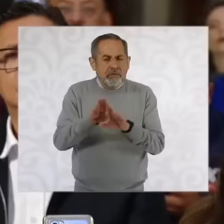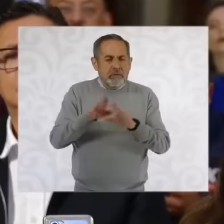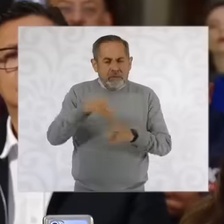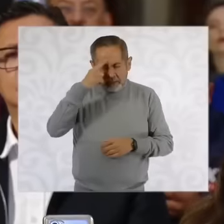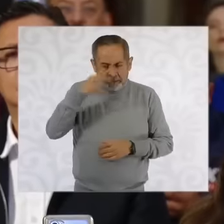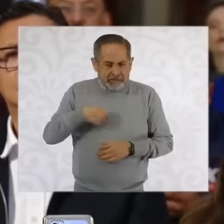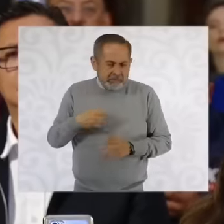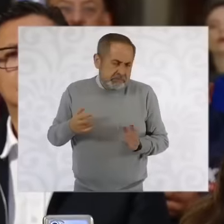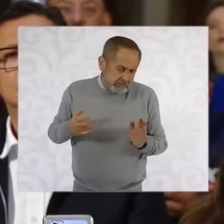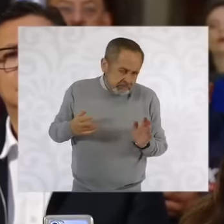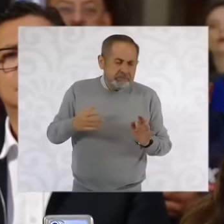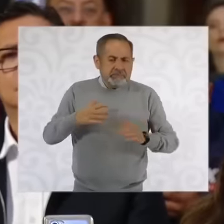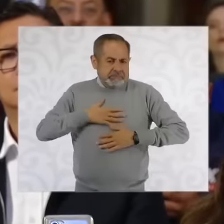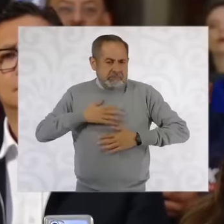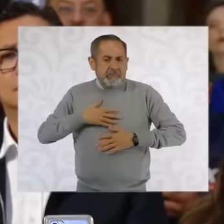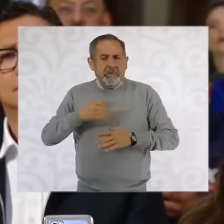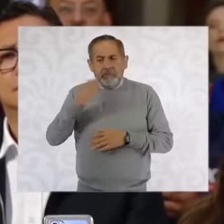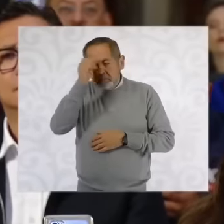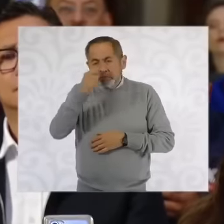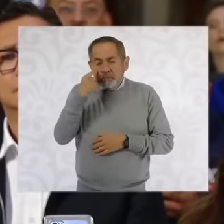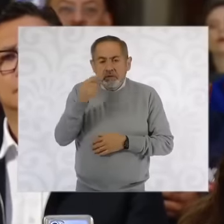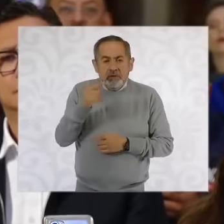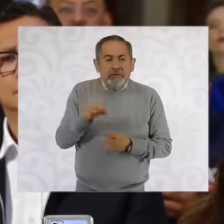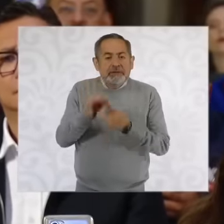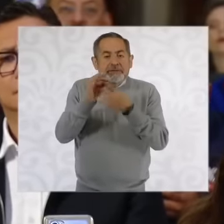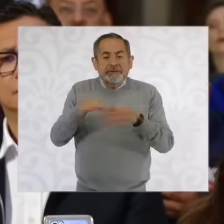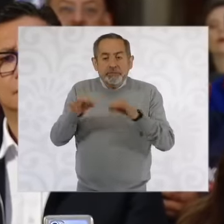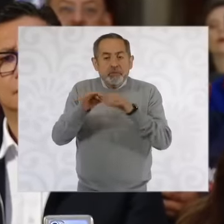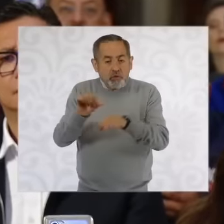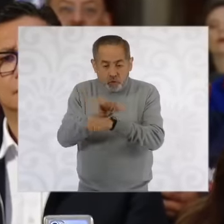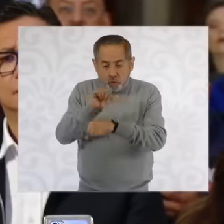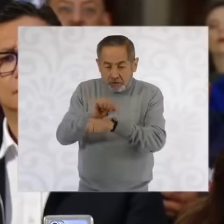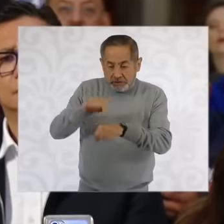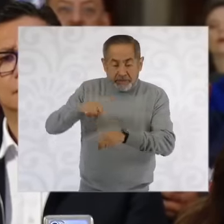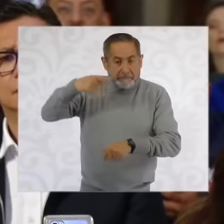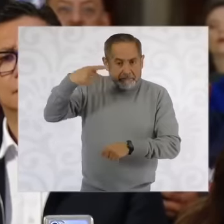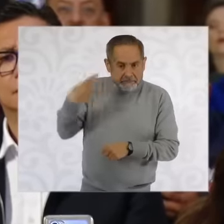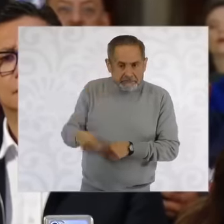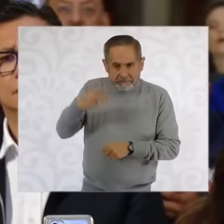you allow me to skip the Mexican automobile that we still do not see but it is in